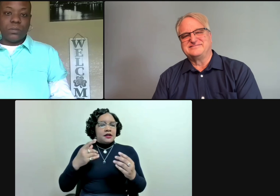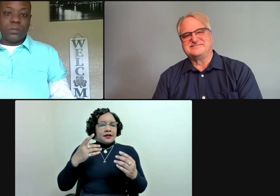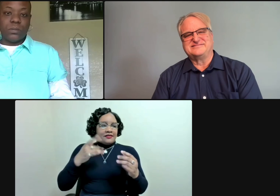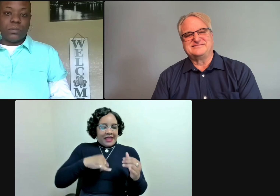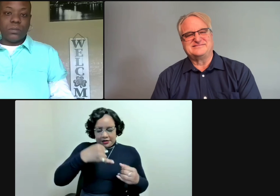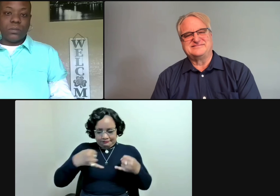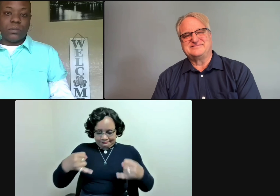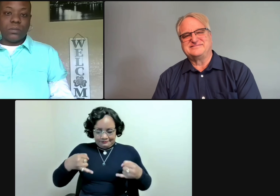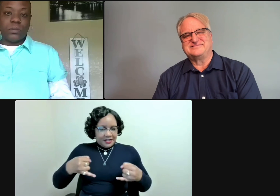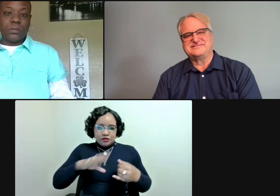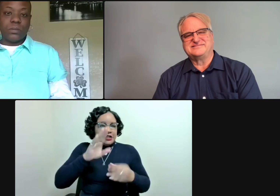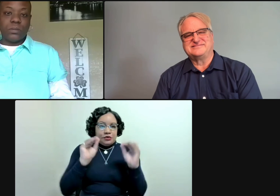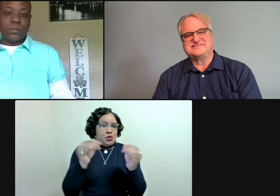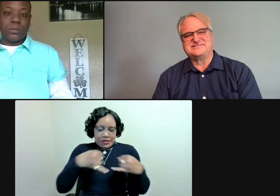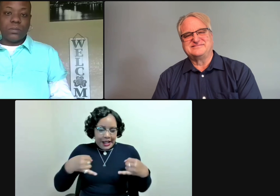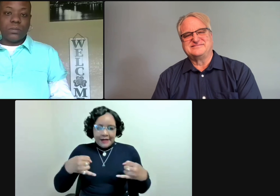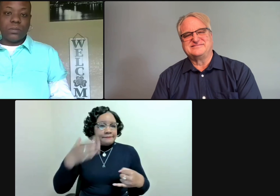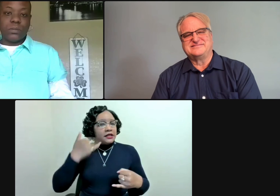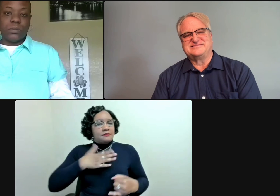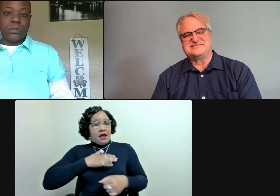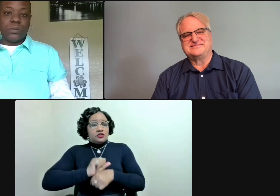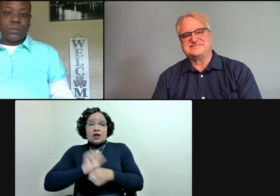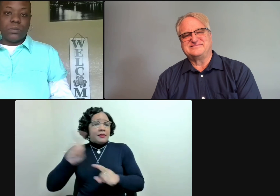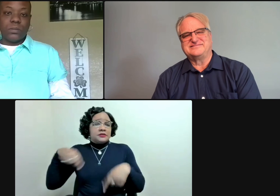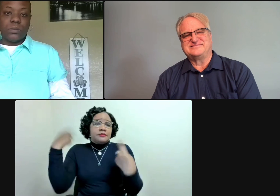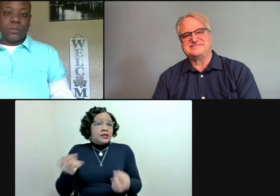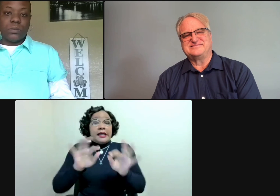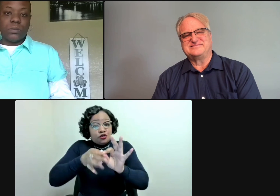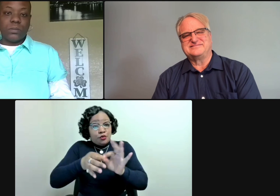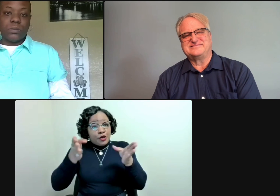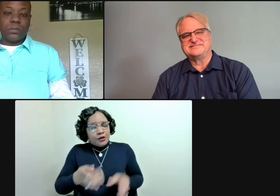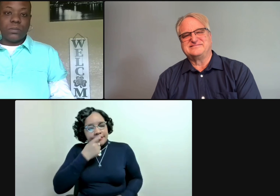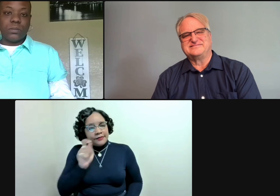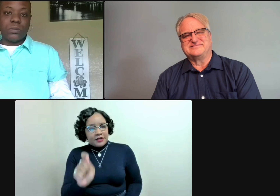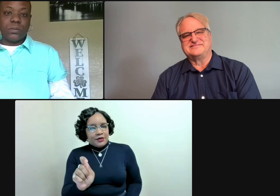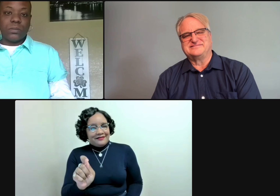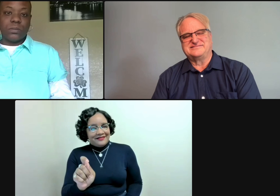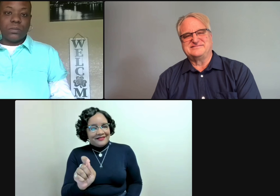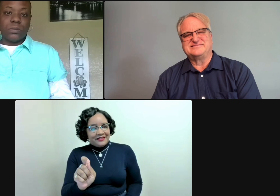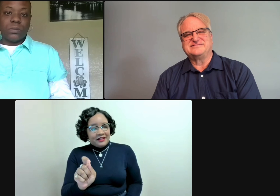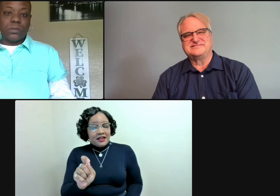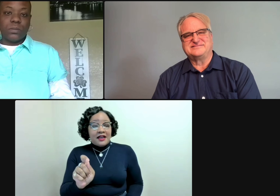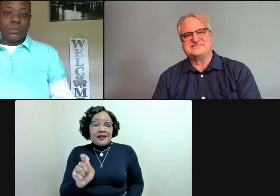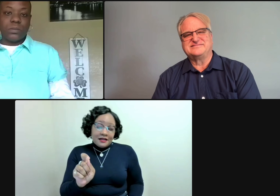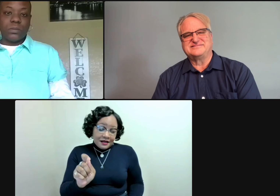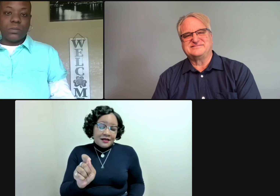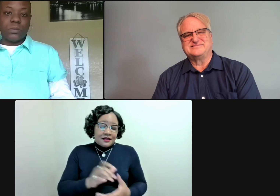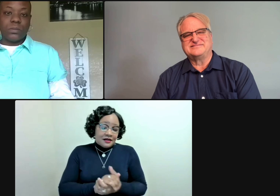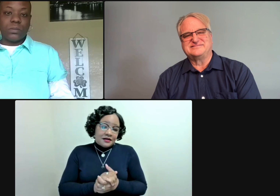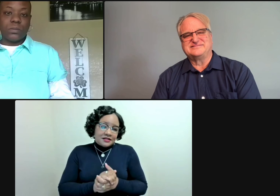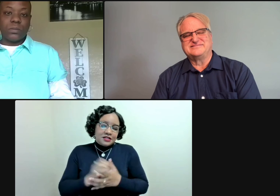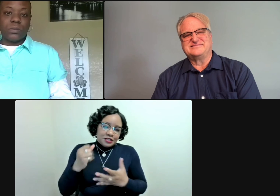Therefore, for me, my job has been as an interpreter, period.